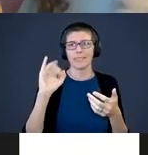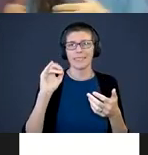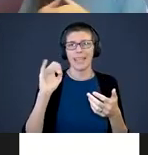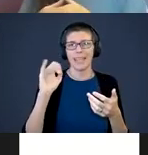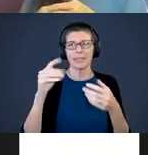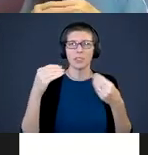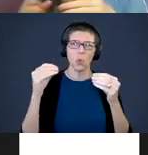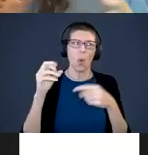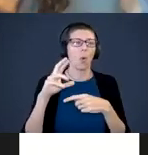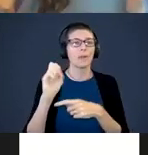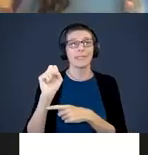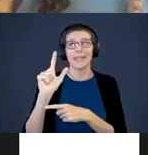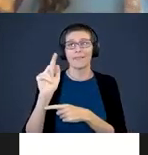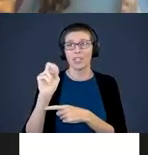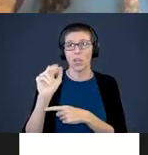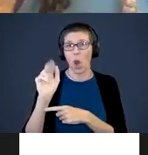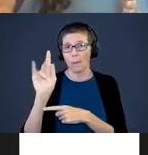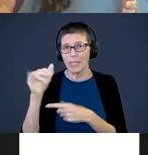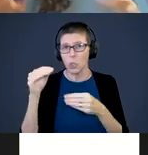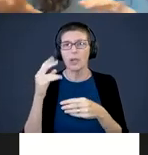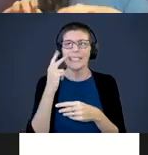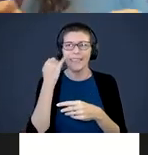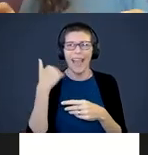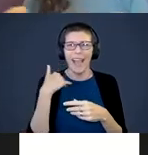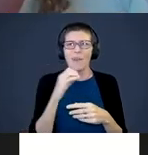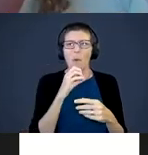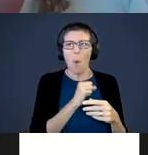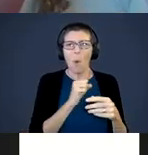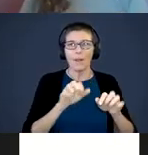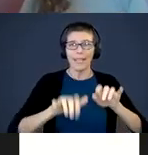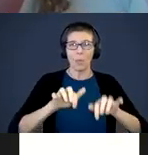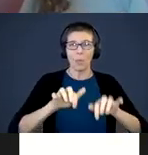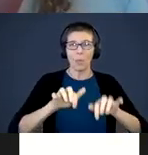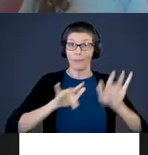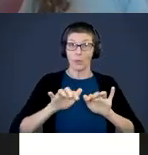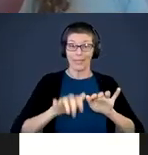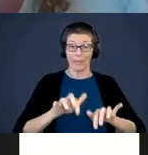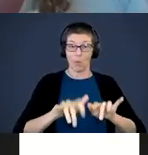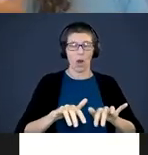salvation army store and see if they have an old computer keyboard that doesn't work anymore or you